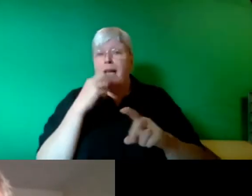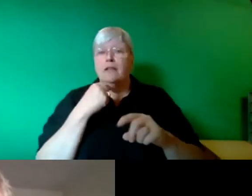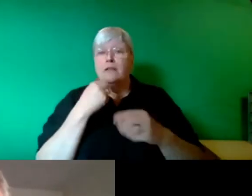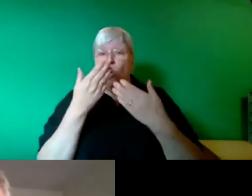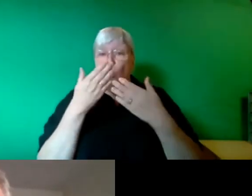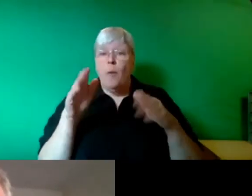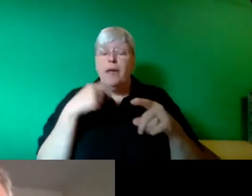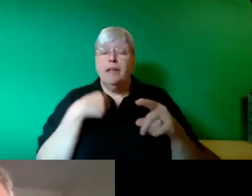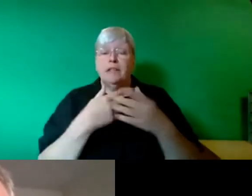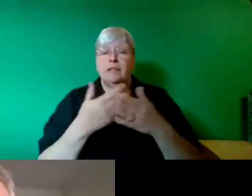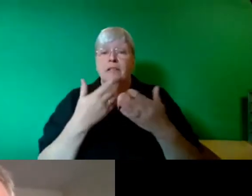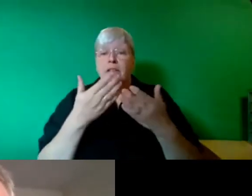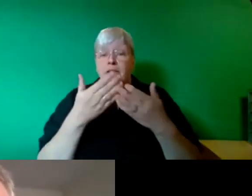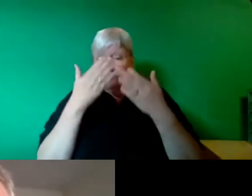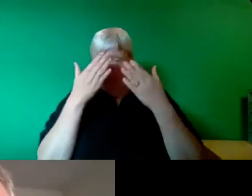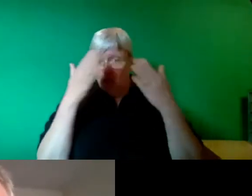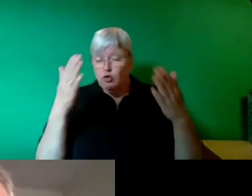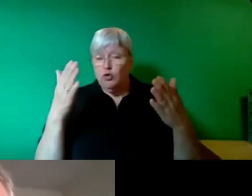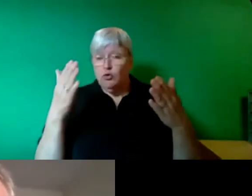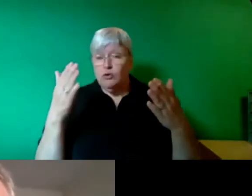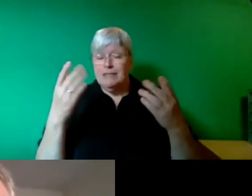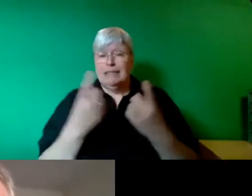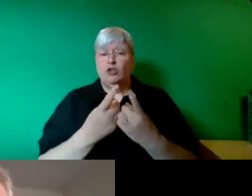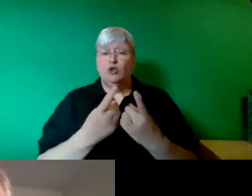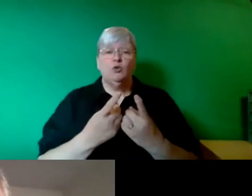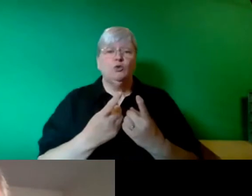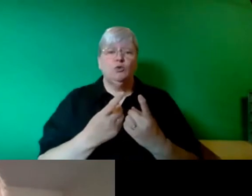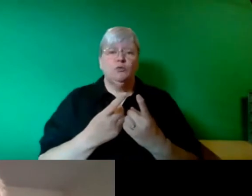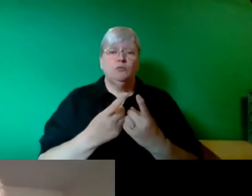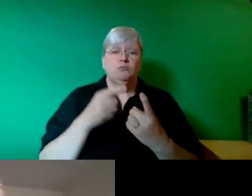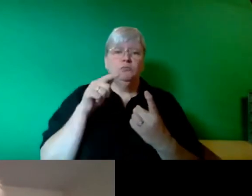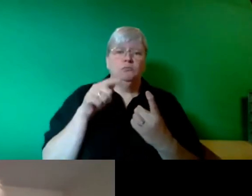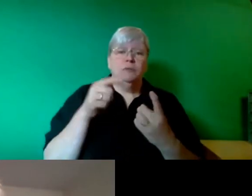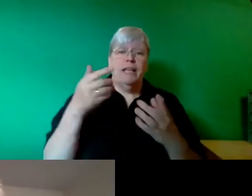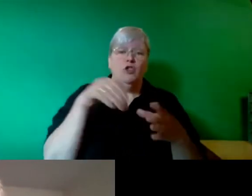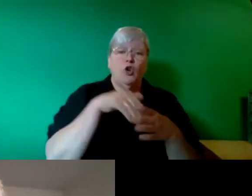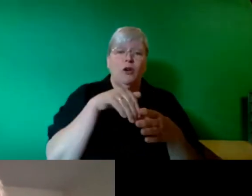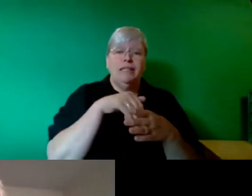the issue of transition in the context of energy consumption. She's just put it in there so